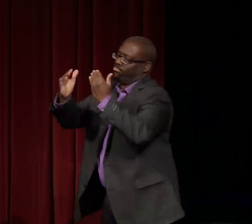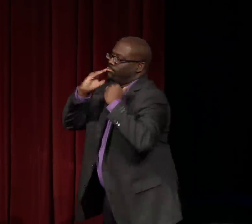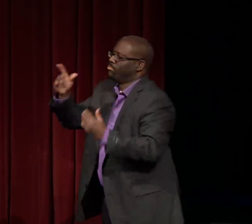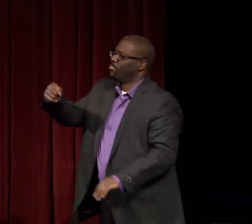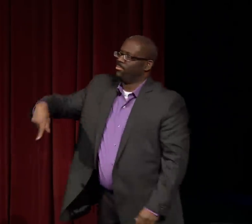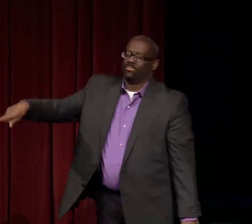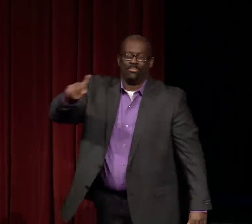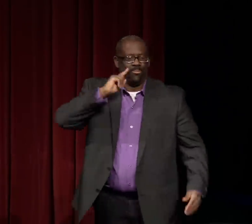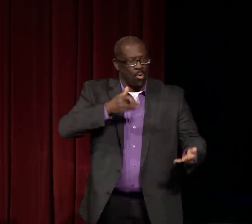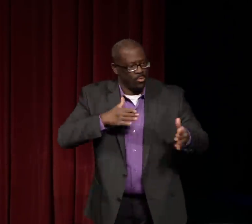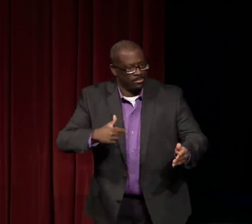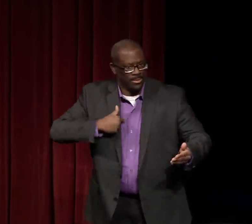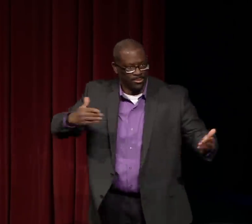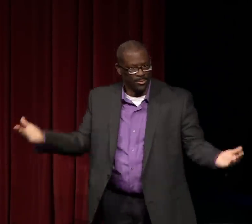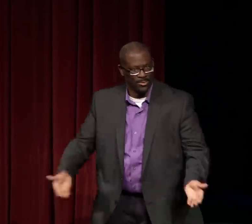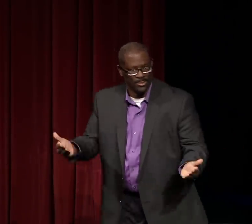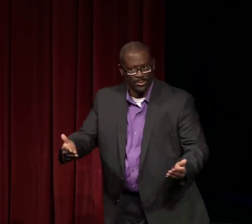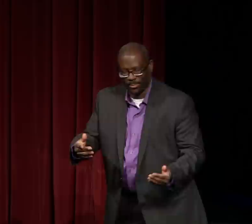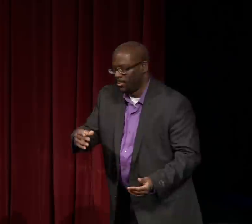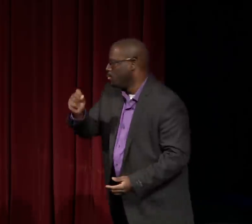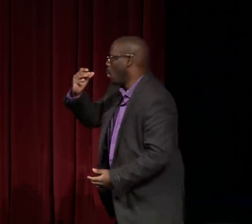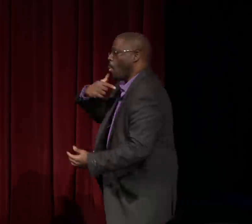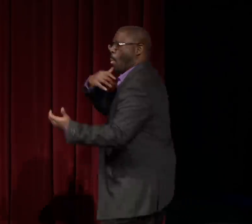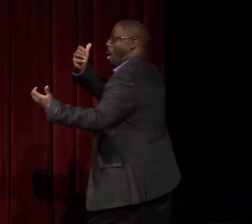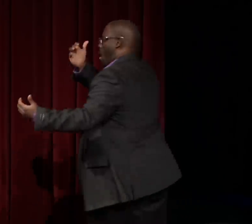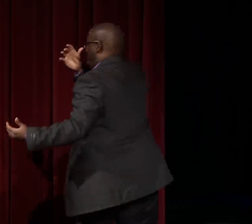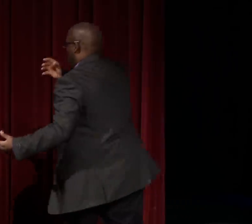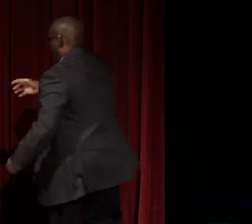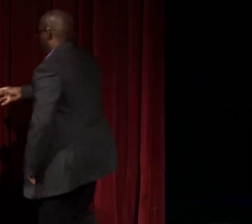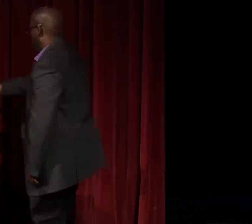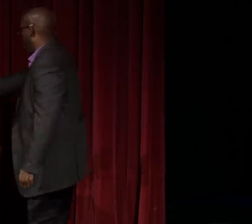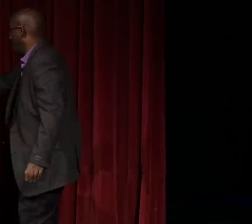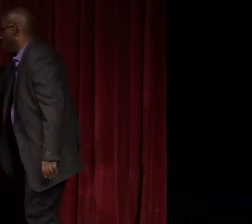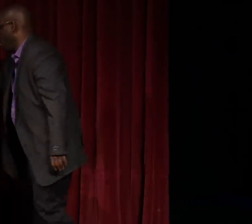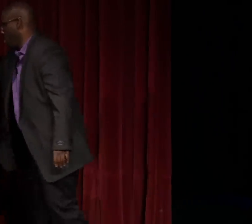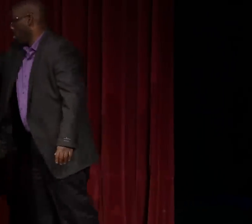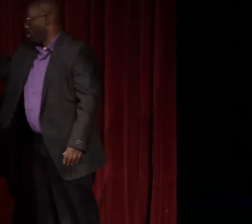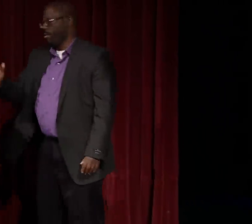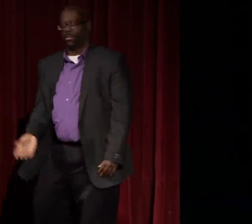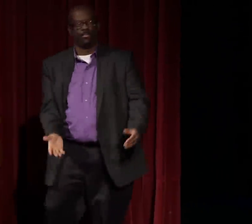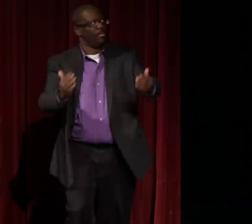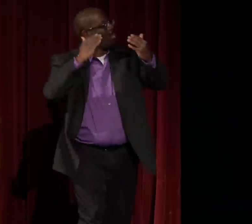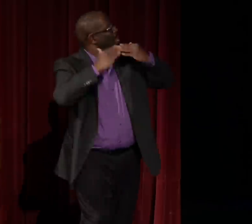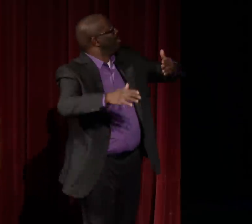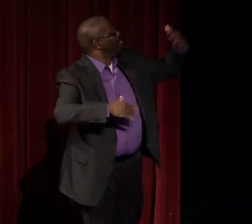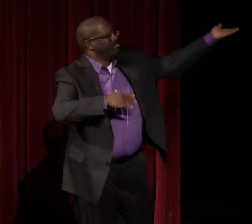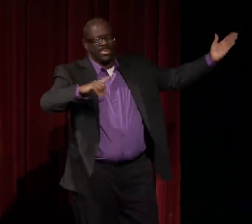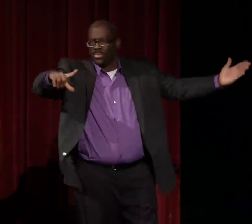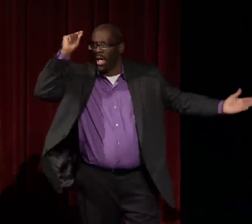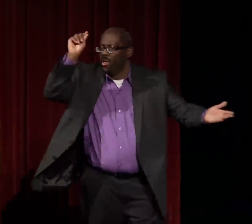My presentation is over and I want to thank you all so much for inviting me here.